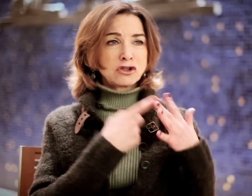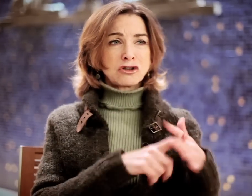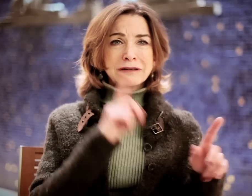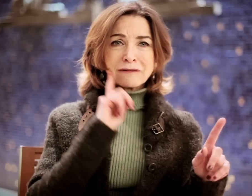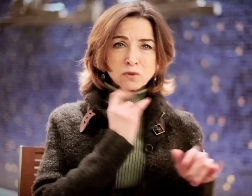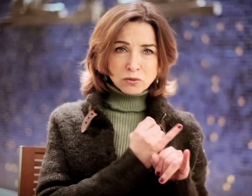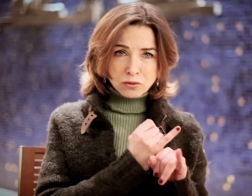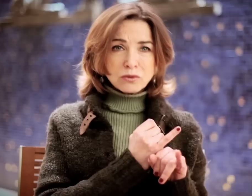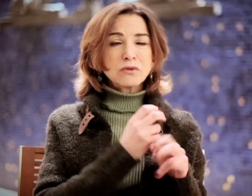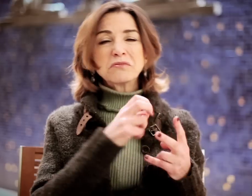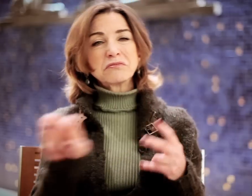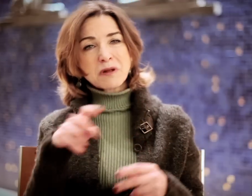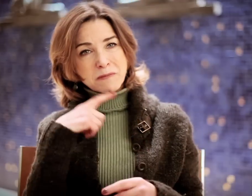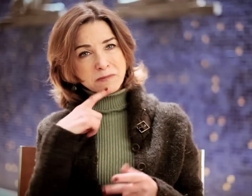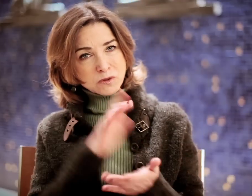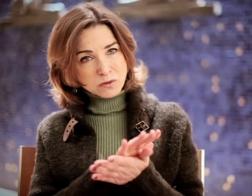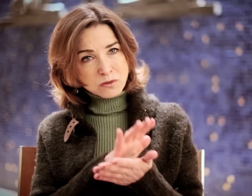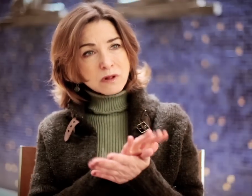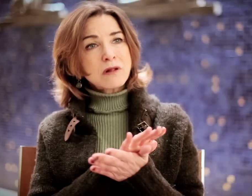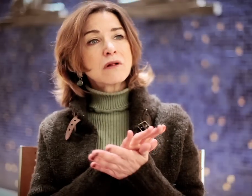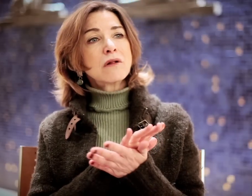I first enrolled at a deaf institute, then transferred to public school.